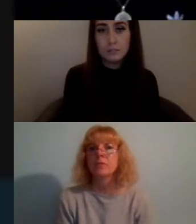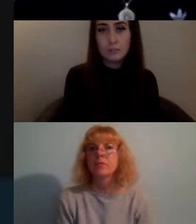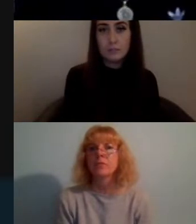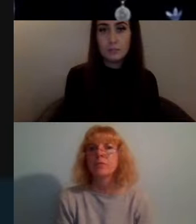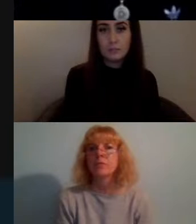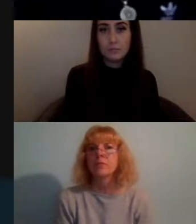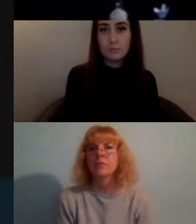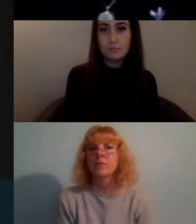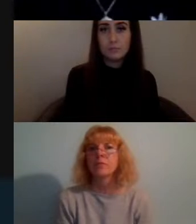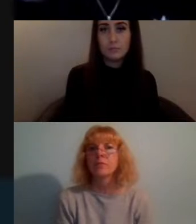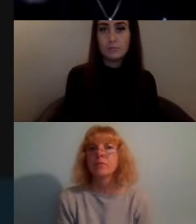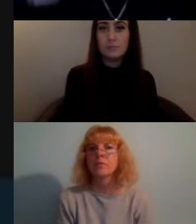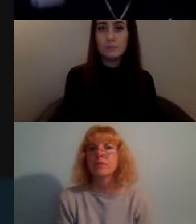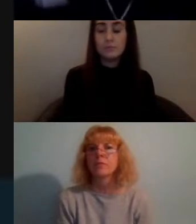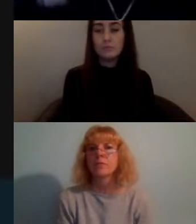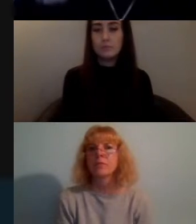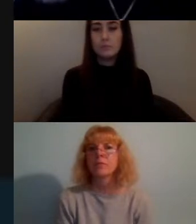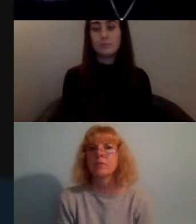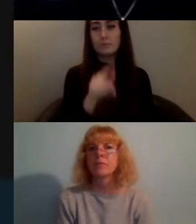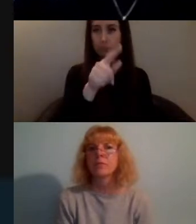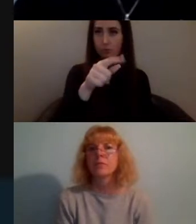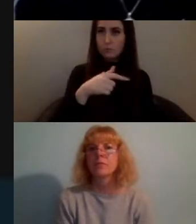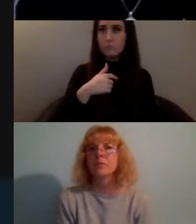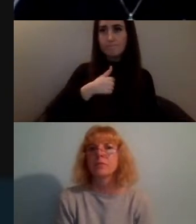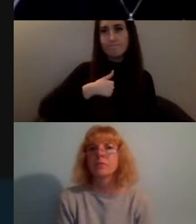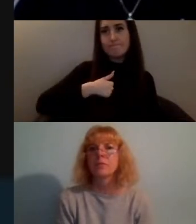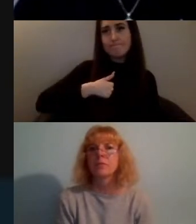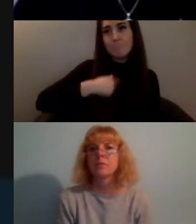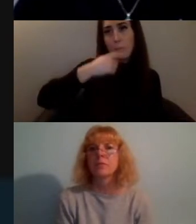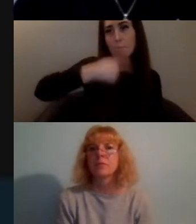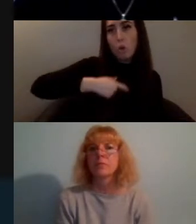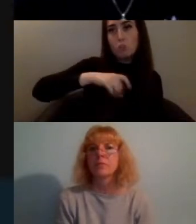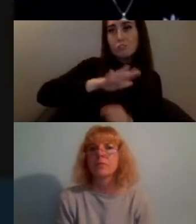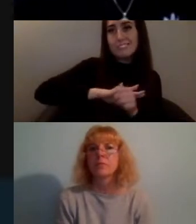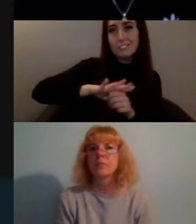it was born out of personal situations but as well as issues I was recognizing